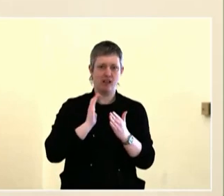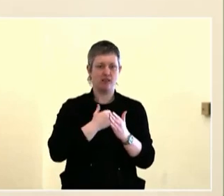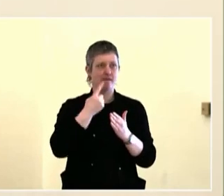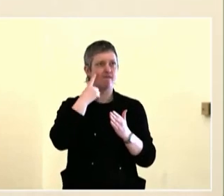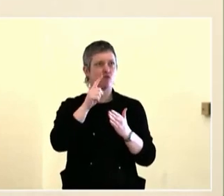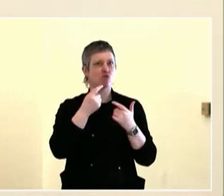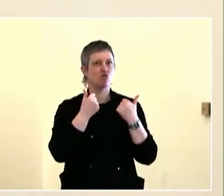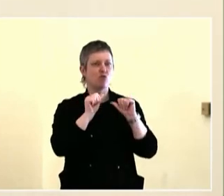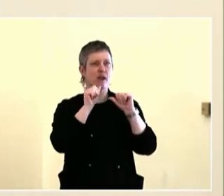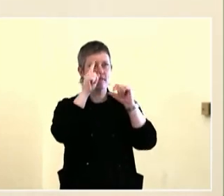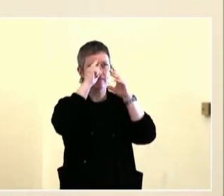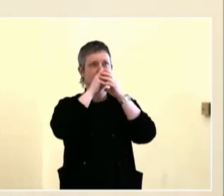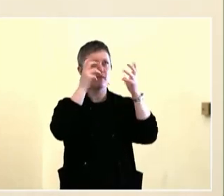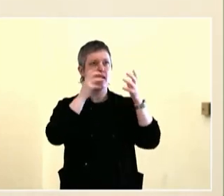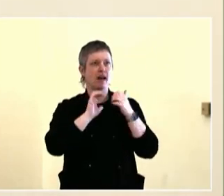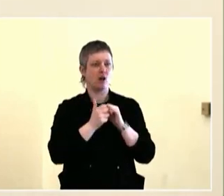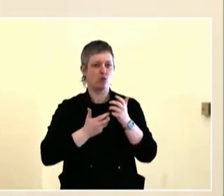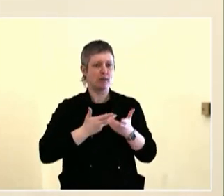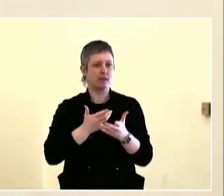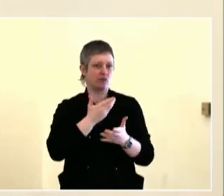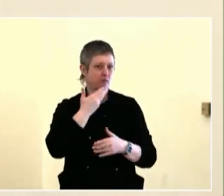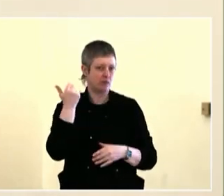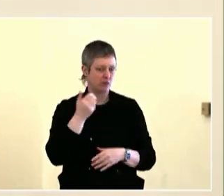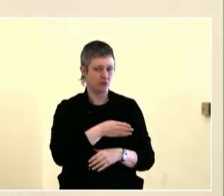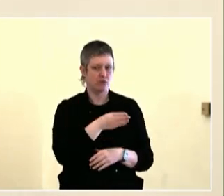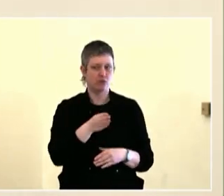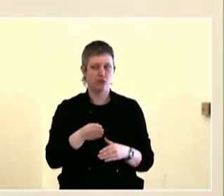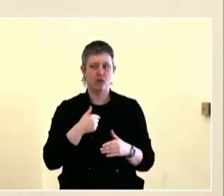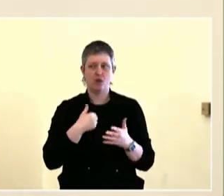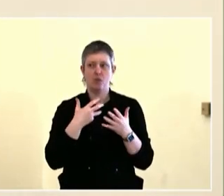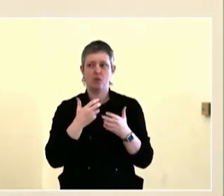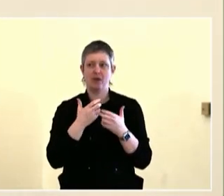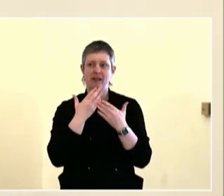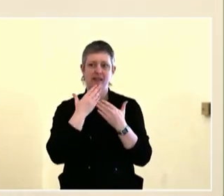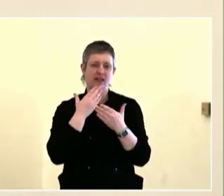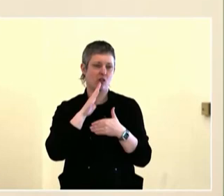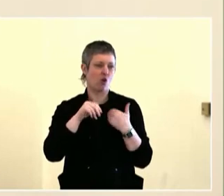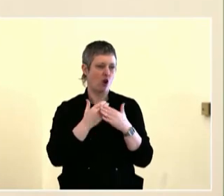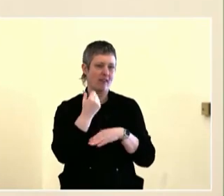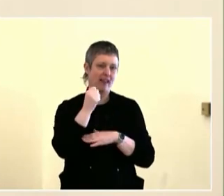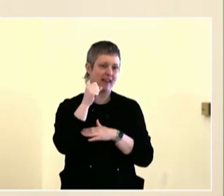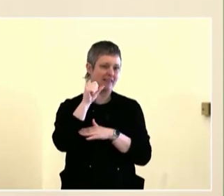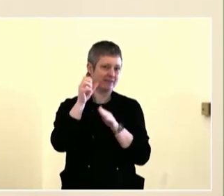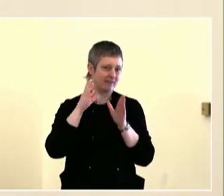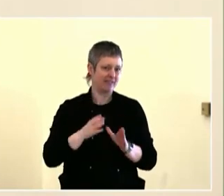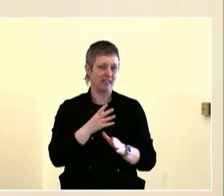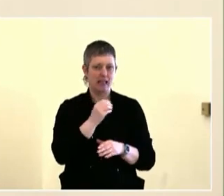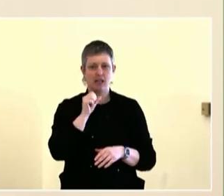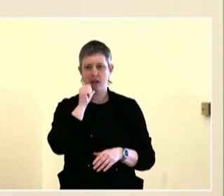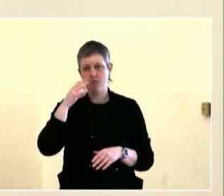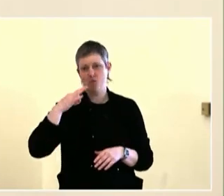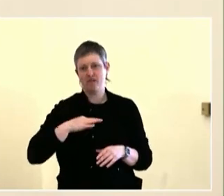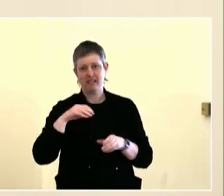Or more parks that actually have more native trees that are allowed to just grow instead of